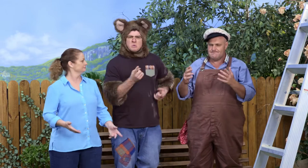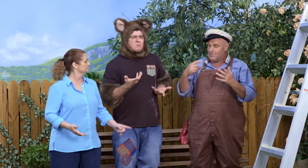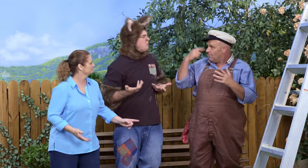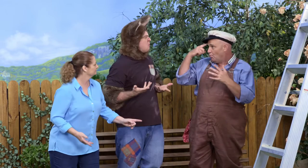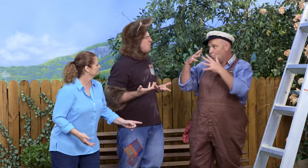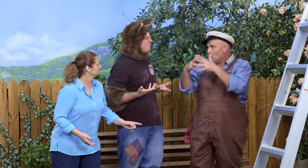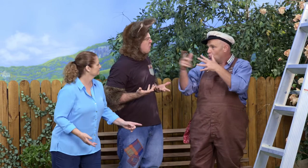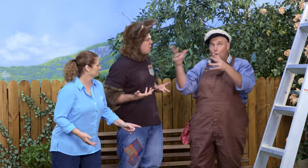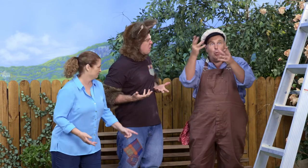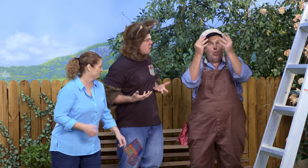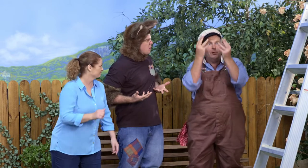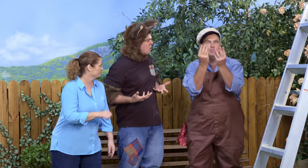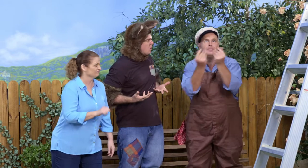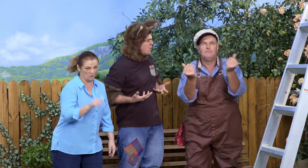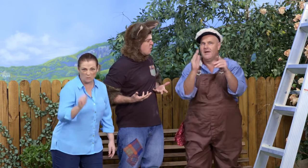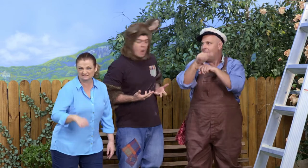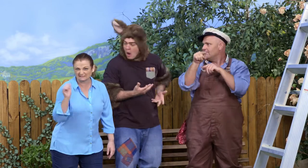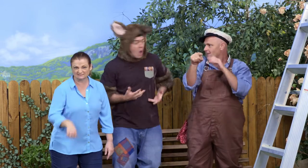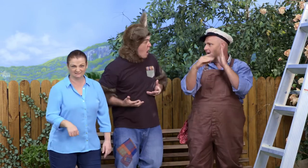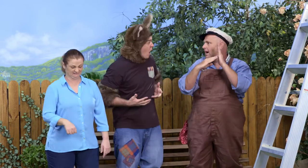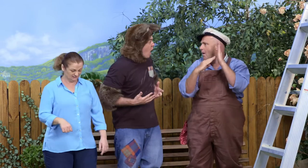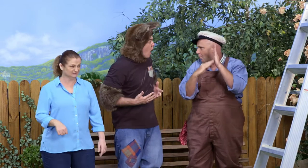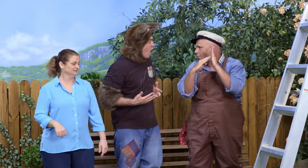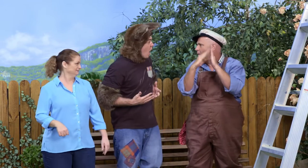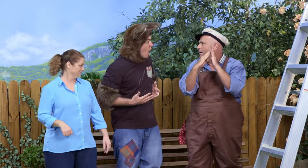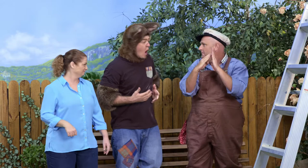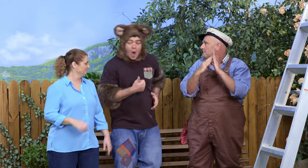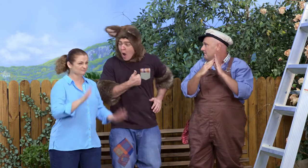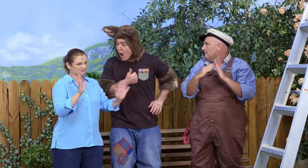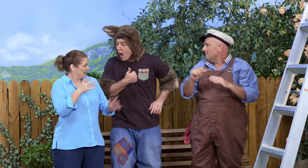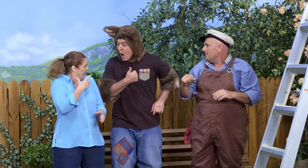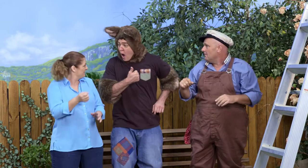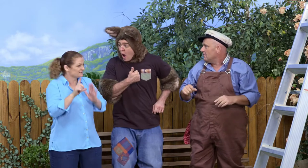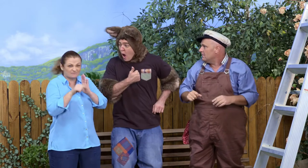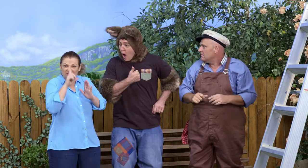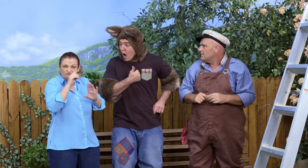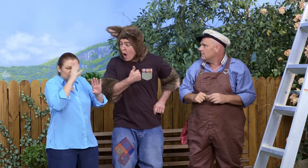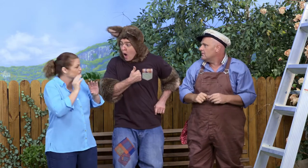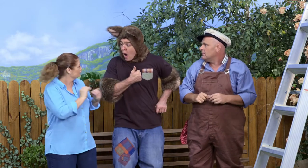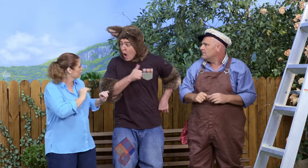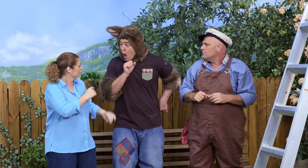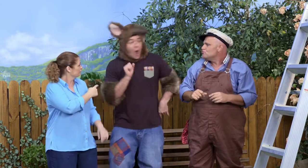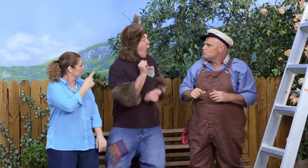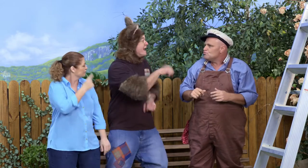Oh, well, angles are definitely something you should learn about. Well, if you've got the time, Skip, could you teach him?